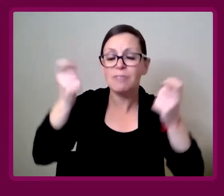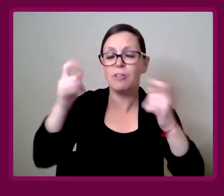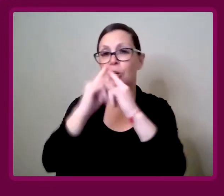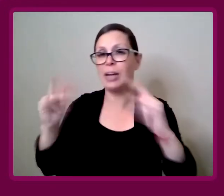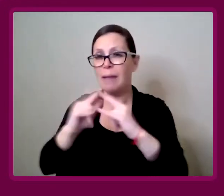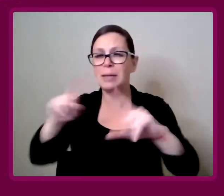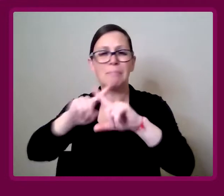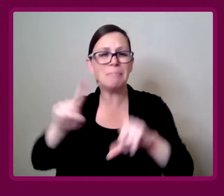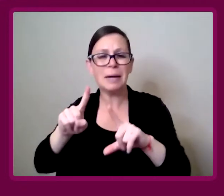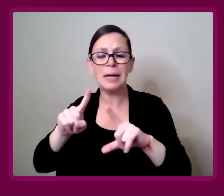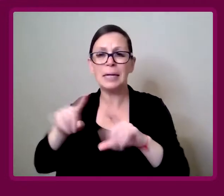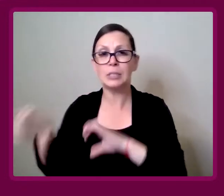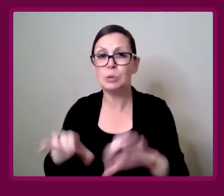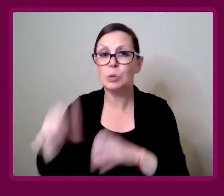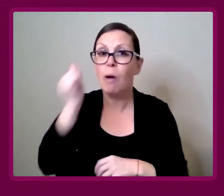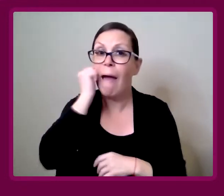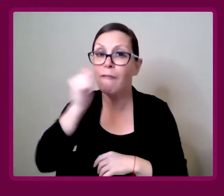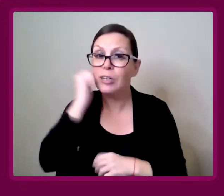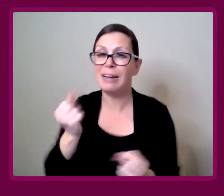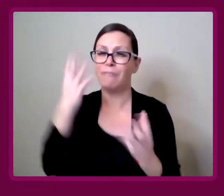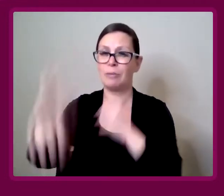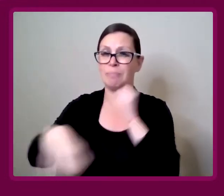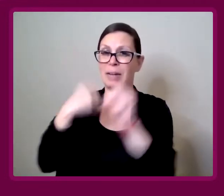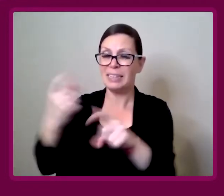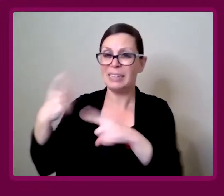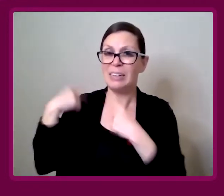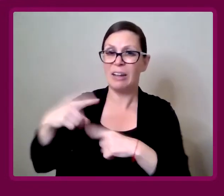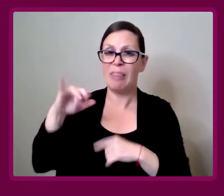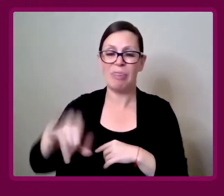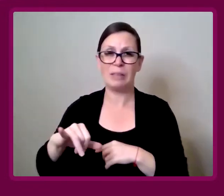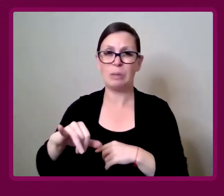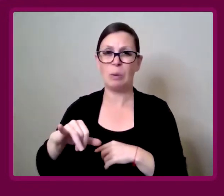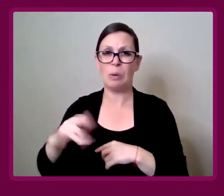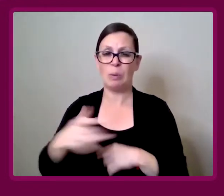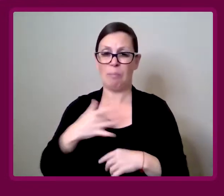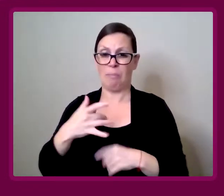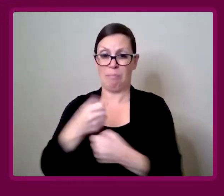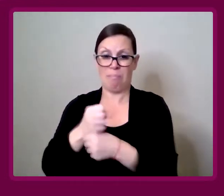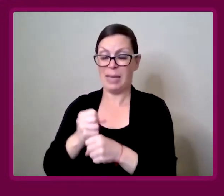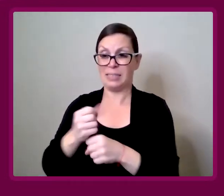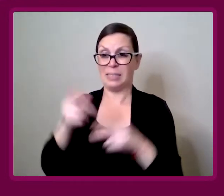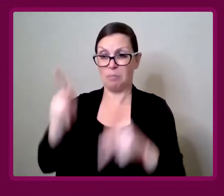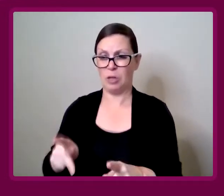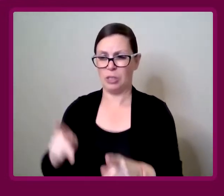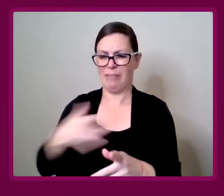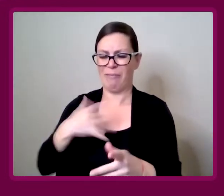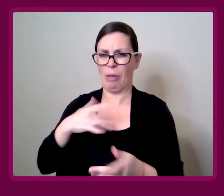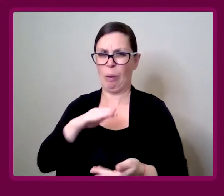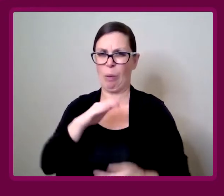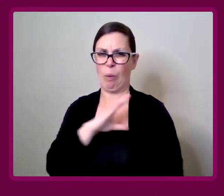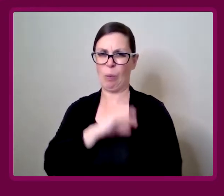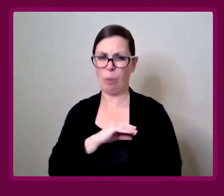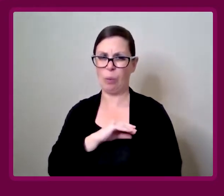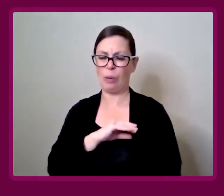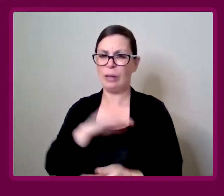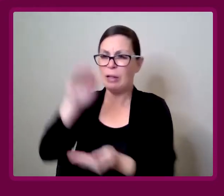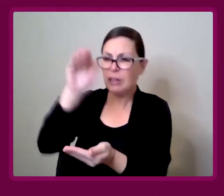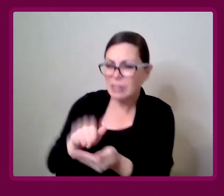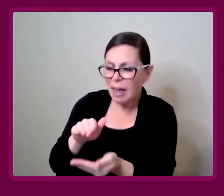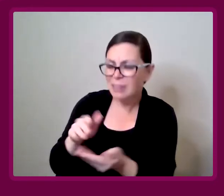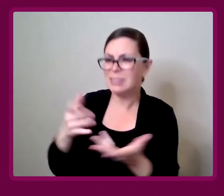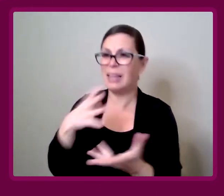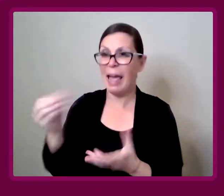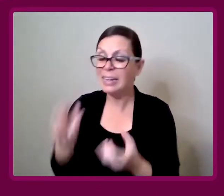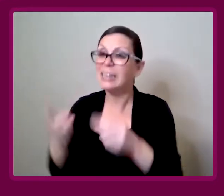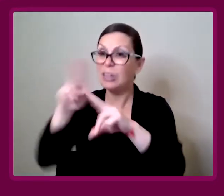But to do that daily for years is really demeaning, and it increases your stress levels.